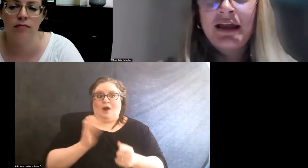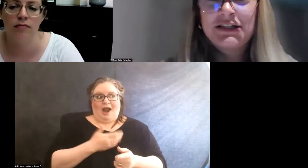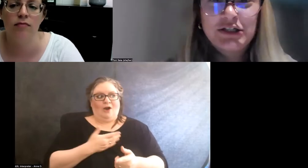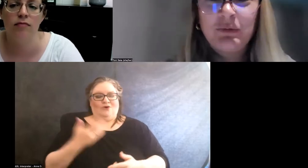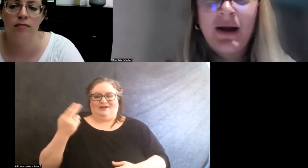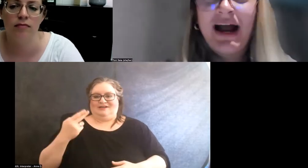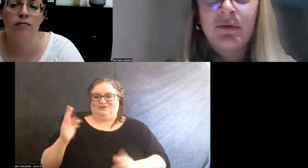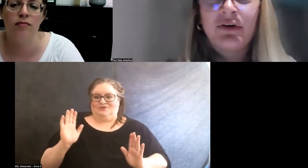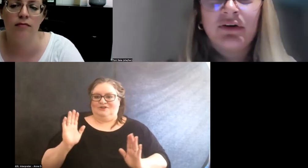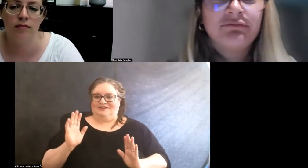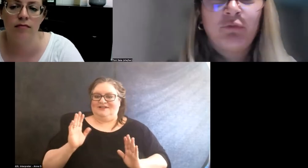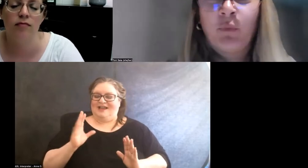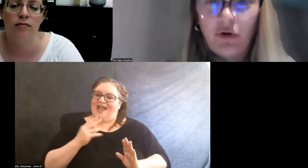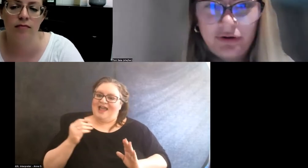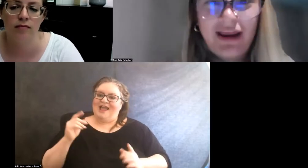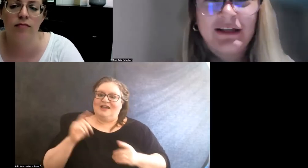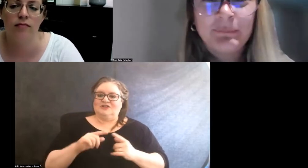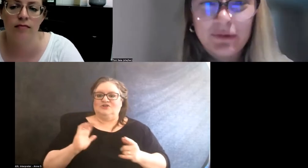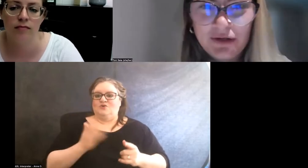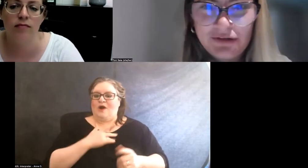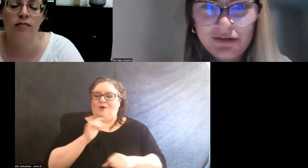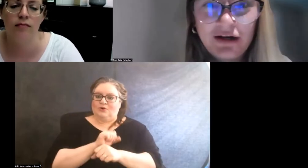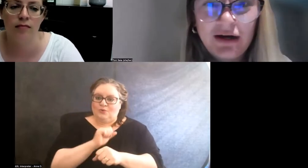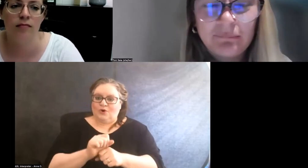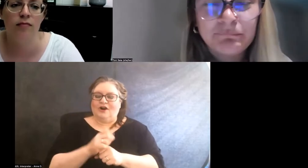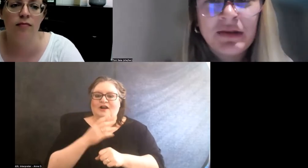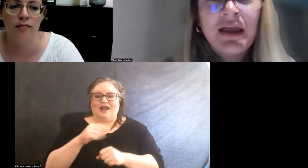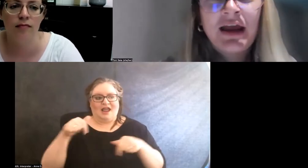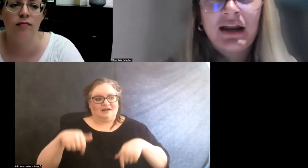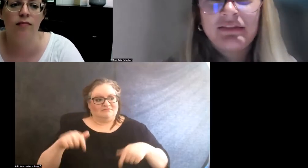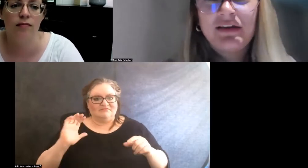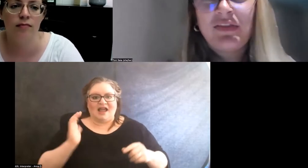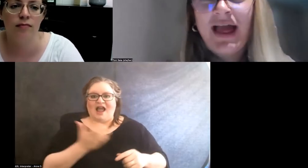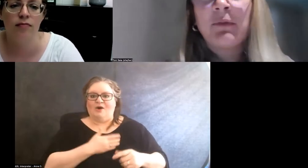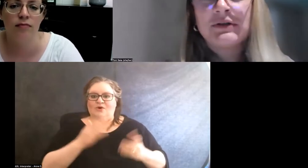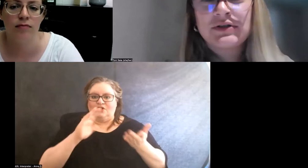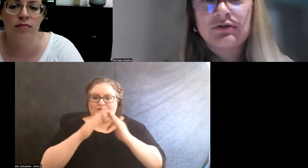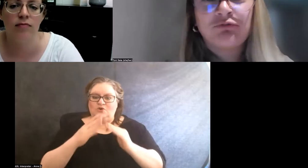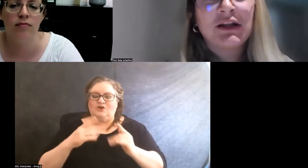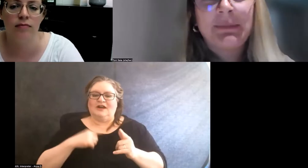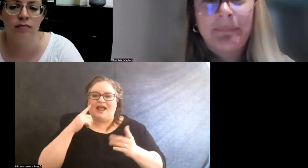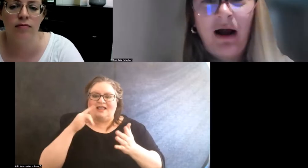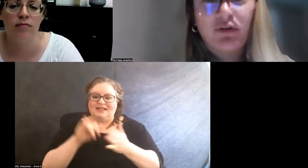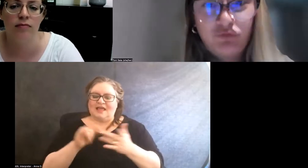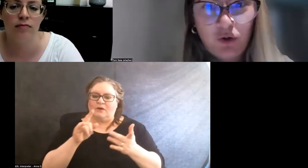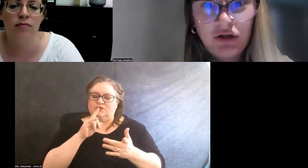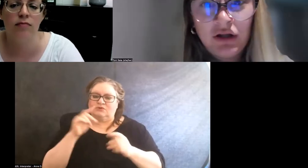and to our work and community. And I think that was really powerful.